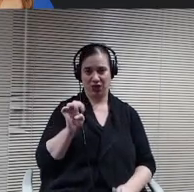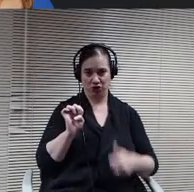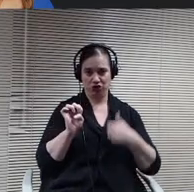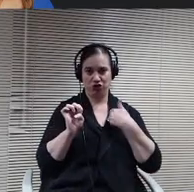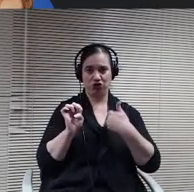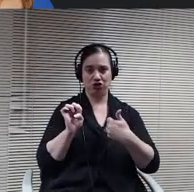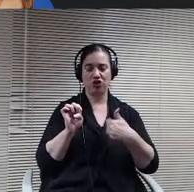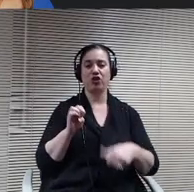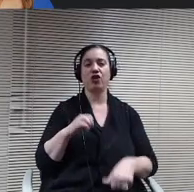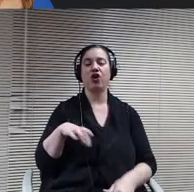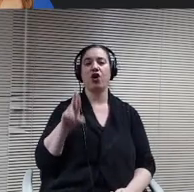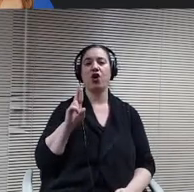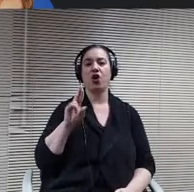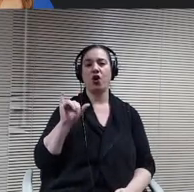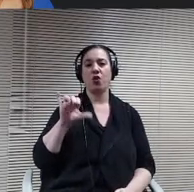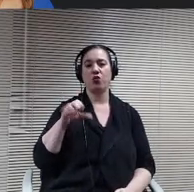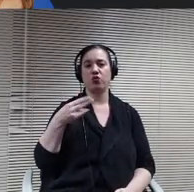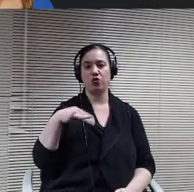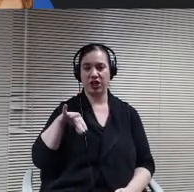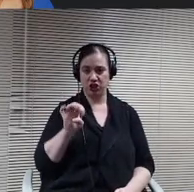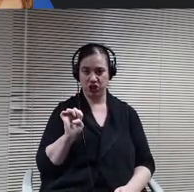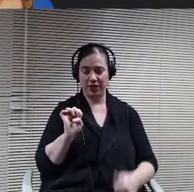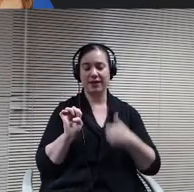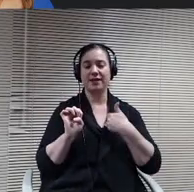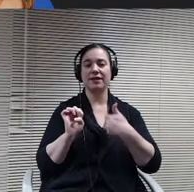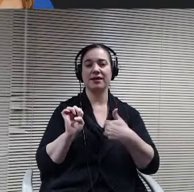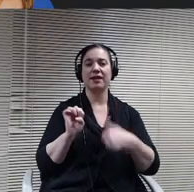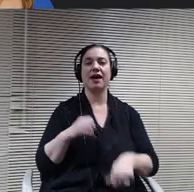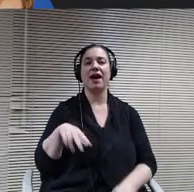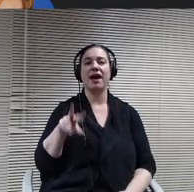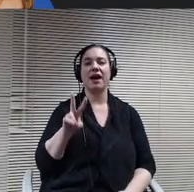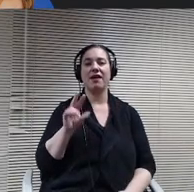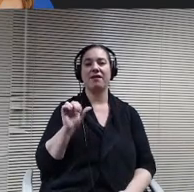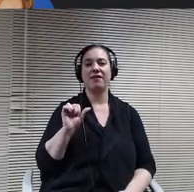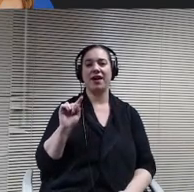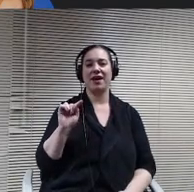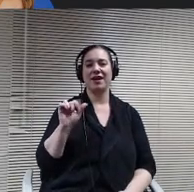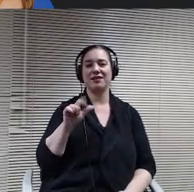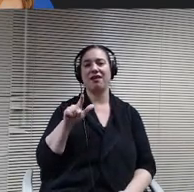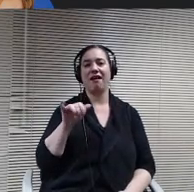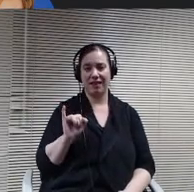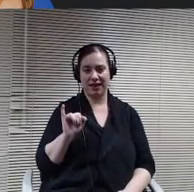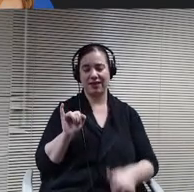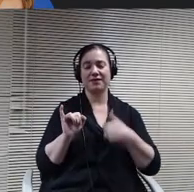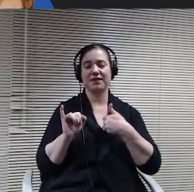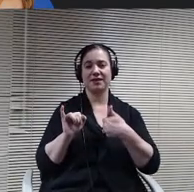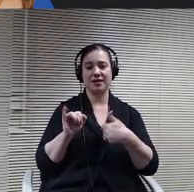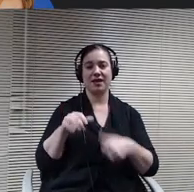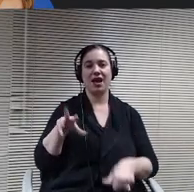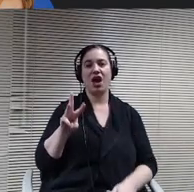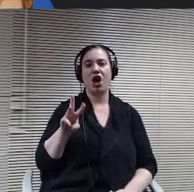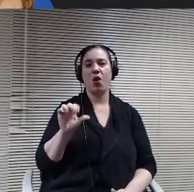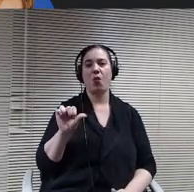I board Member Vitaly High Board member Wagner. I. Thank you.